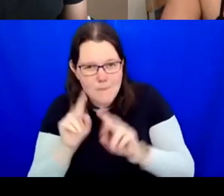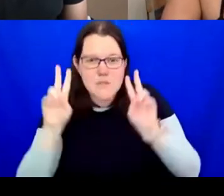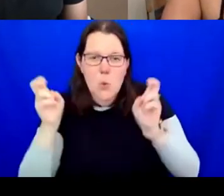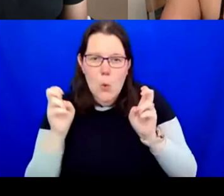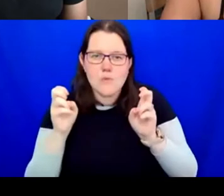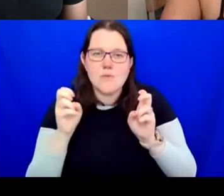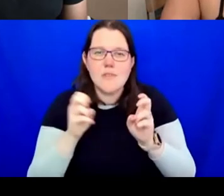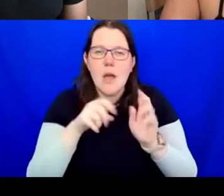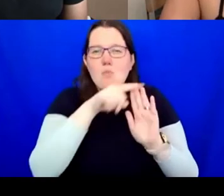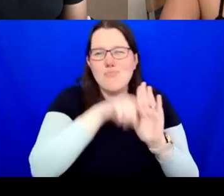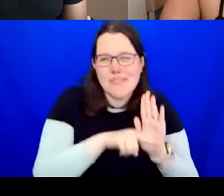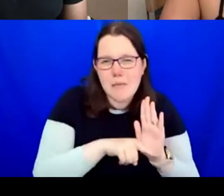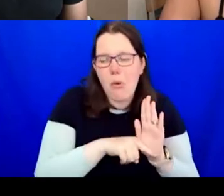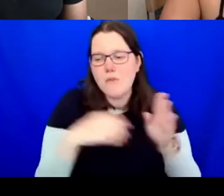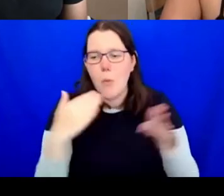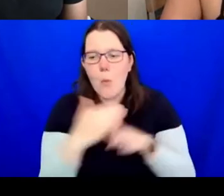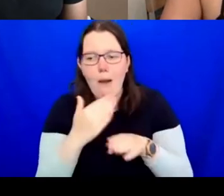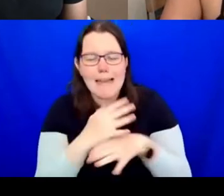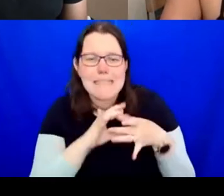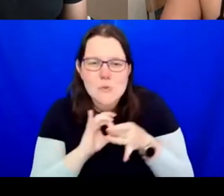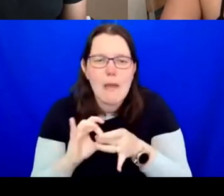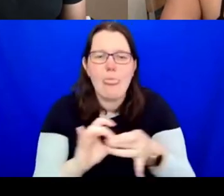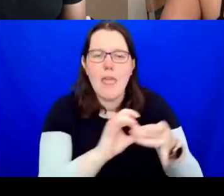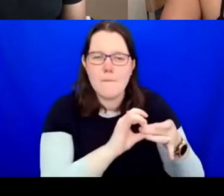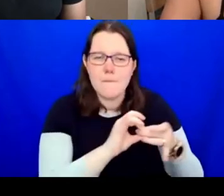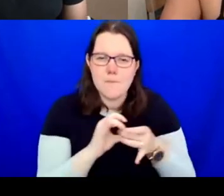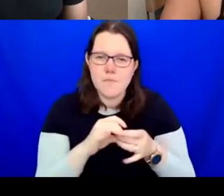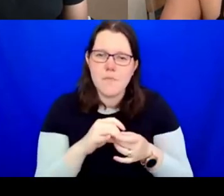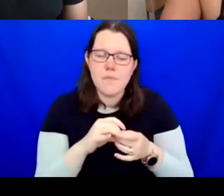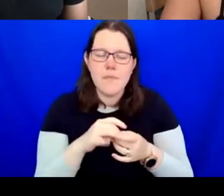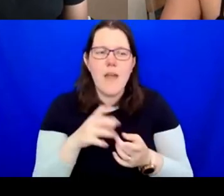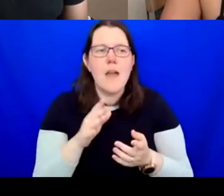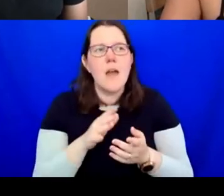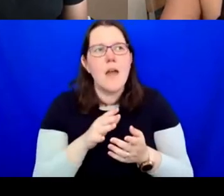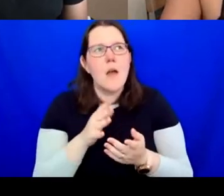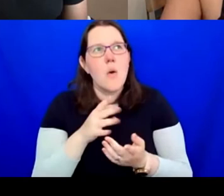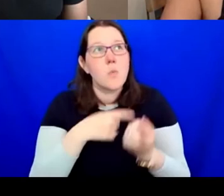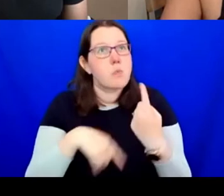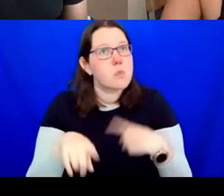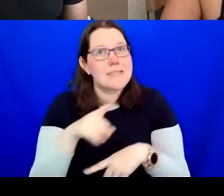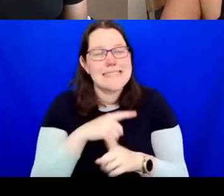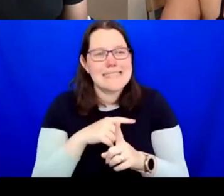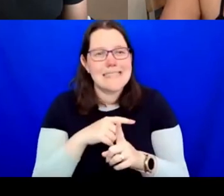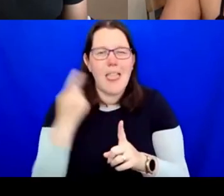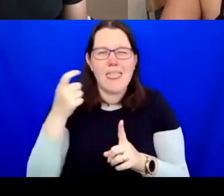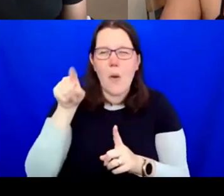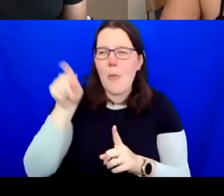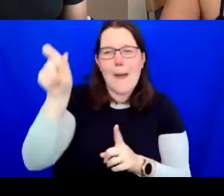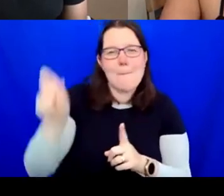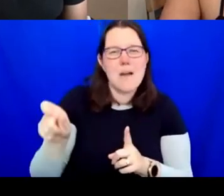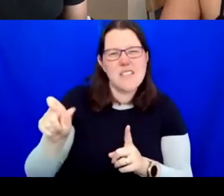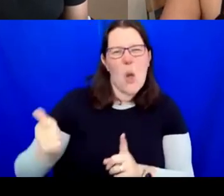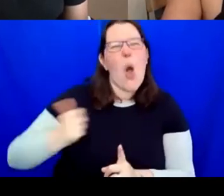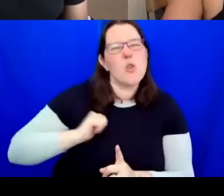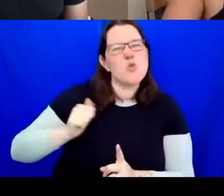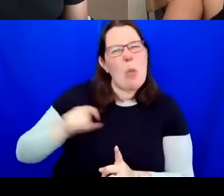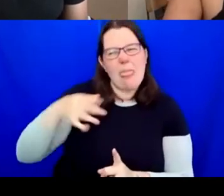Together. Instead of assuming what you or anybody else might need, we actually ask what you might